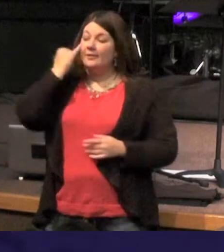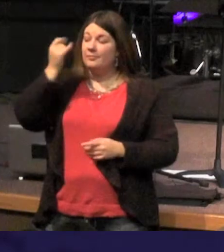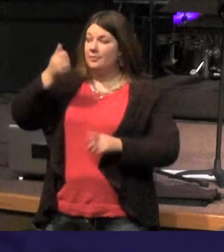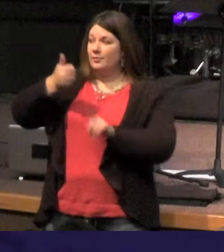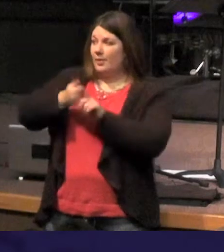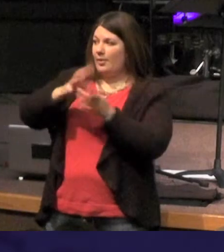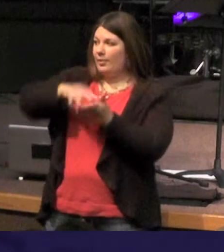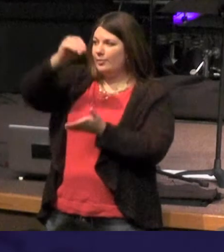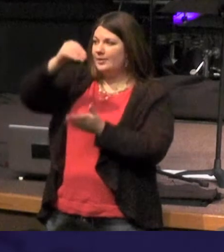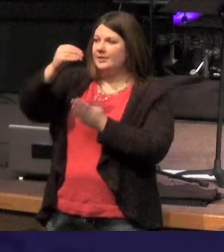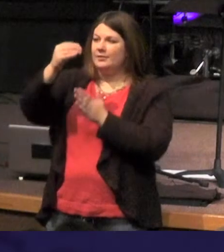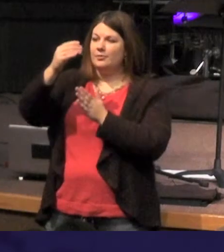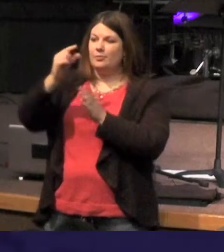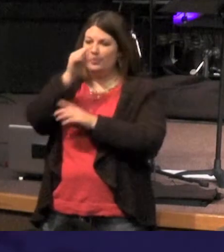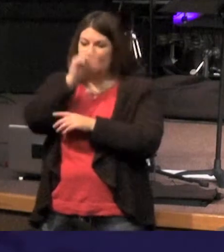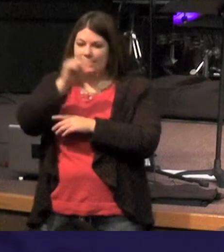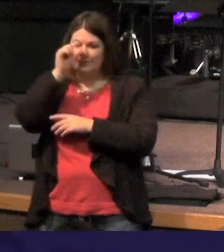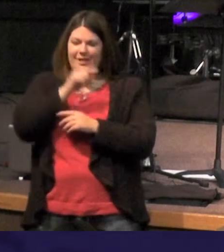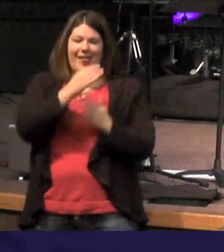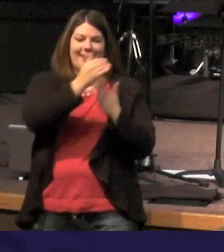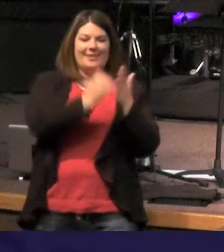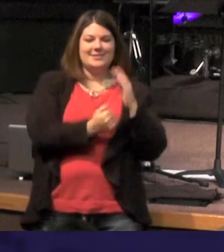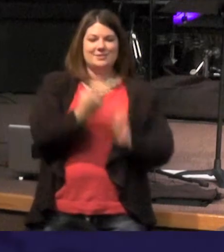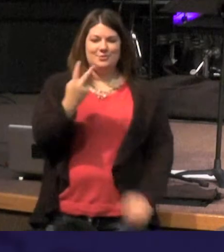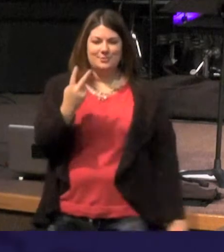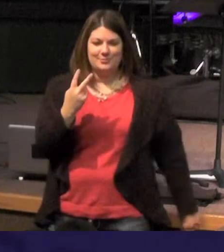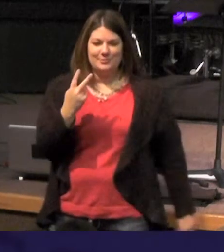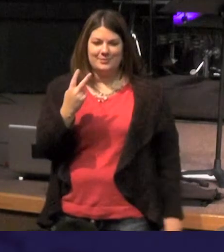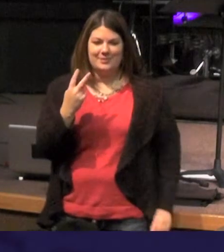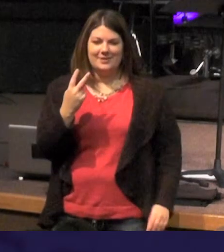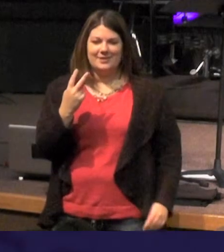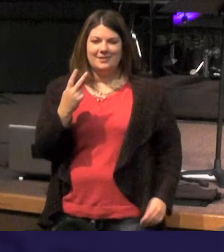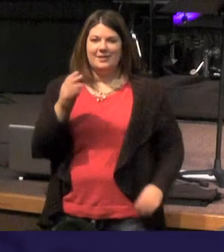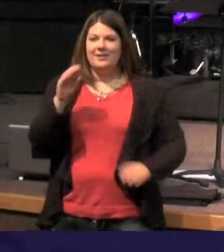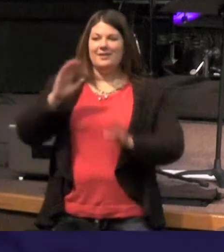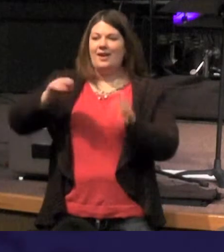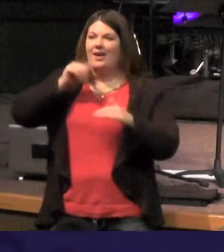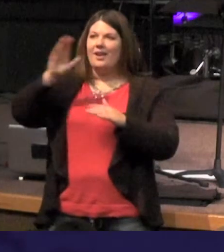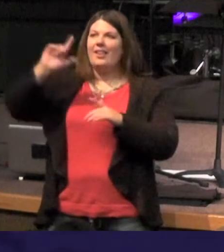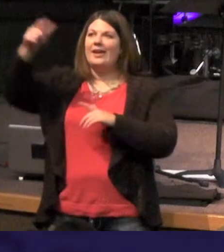this is lesson 2 - this isn't lesson 16 or this isn't lesson 35 -this is not year 2